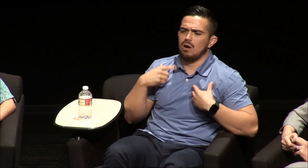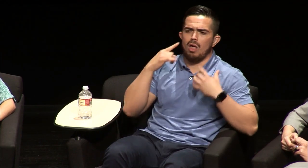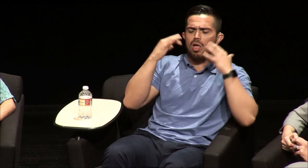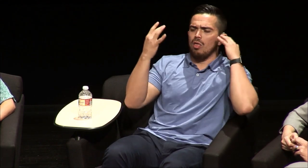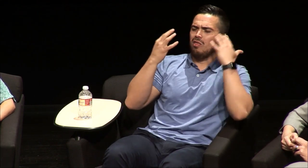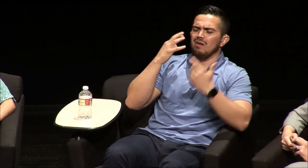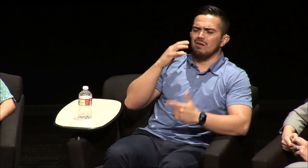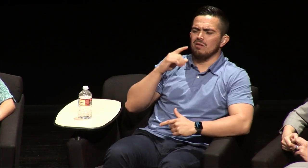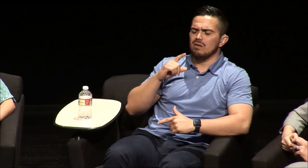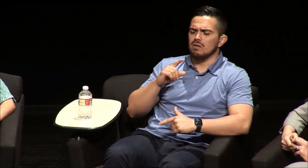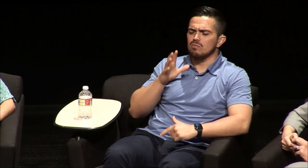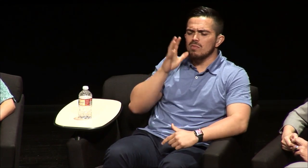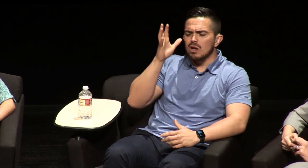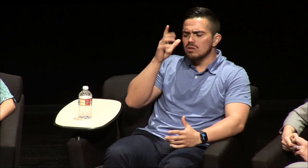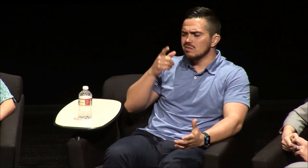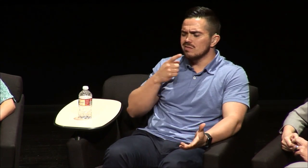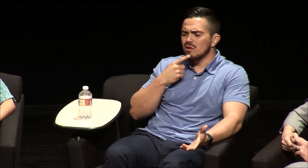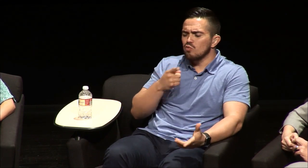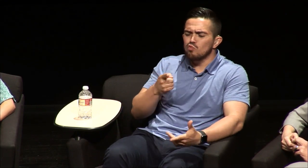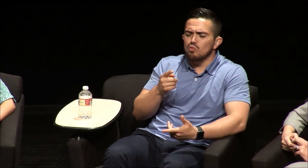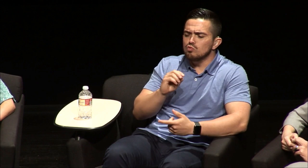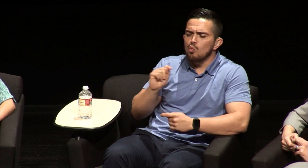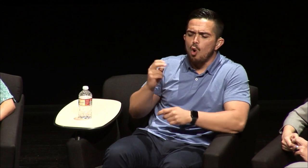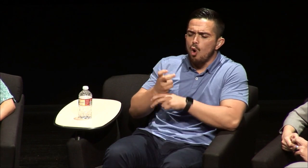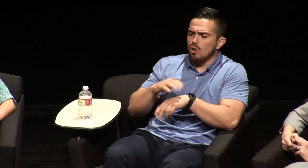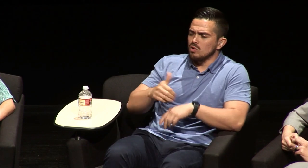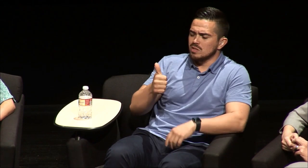patients and all these things floating in my mind and my parents said to me